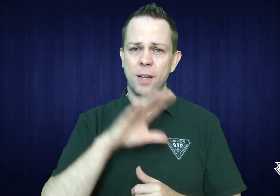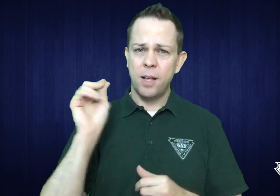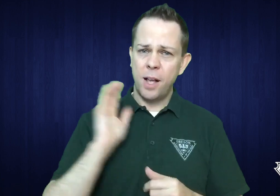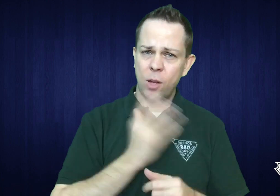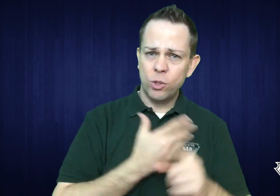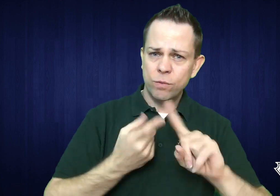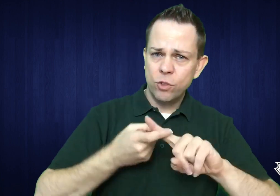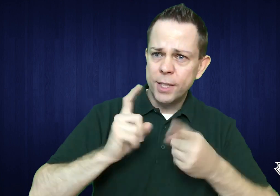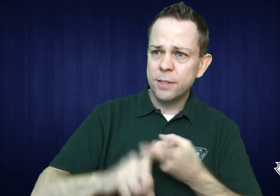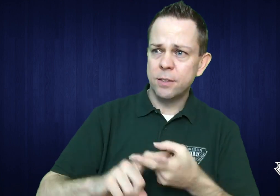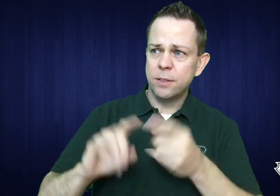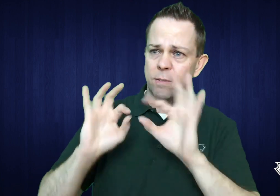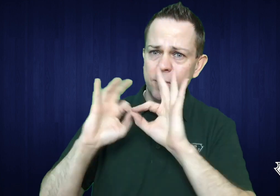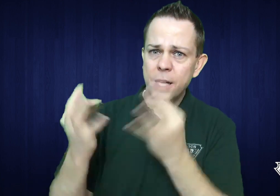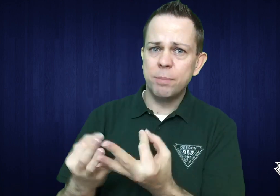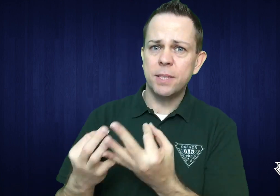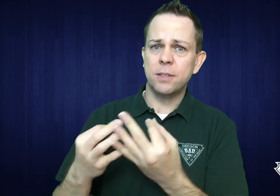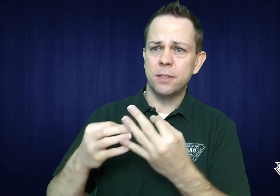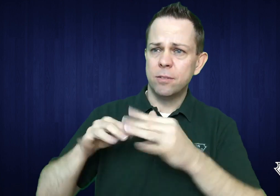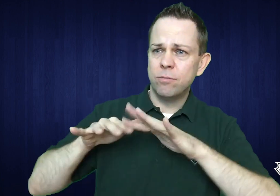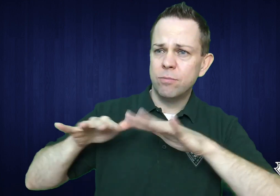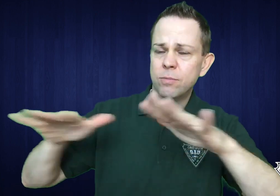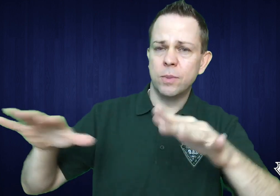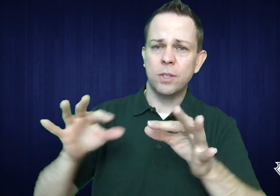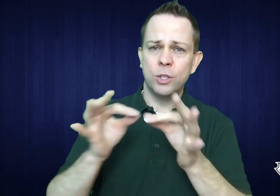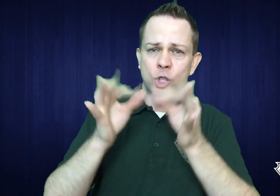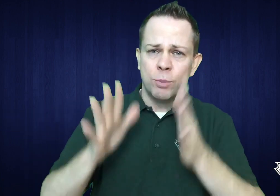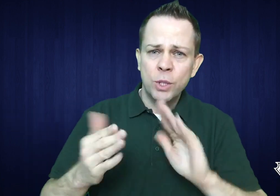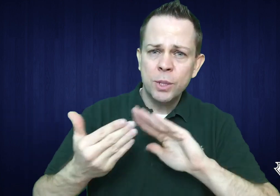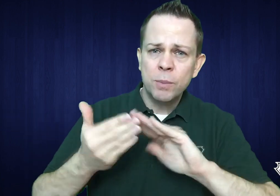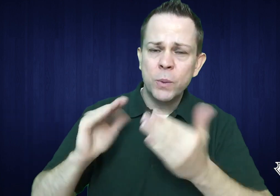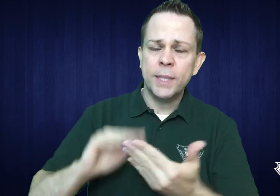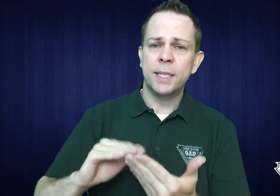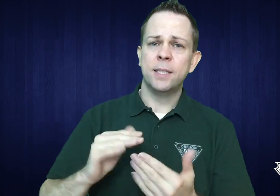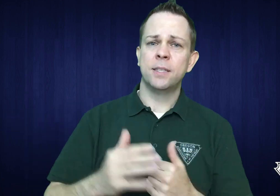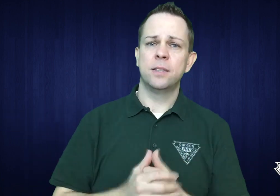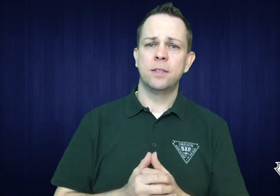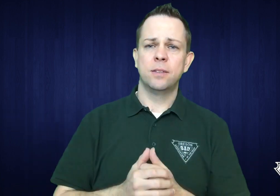Also our friends and family, the interpreting community,